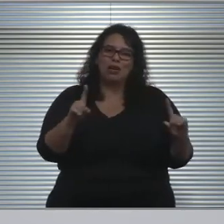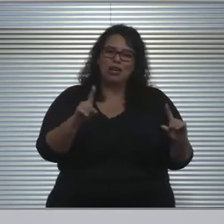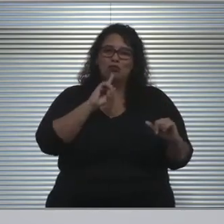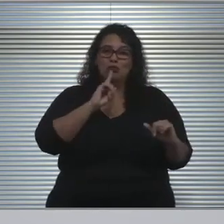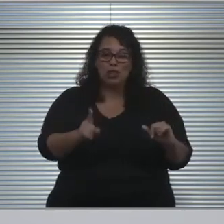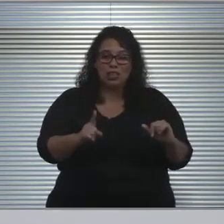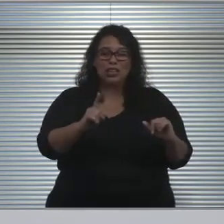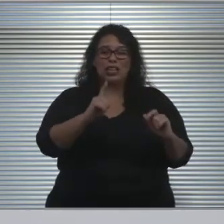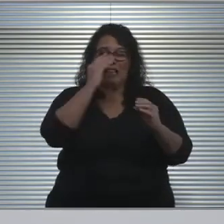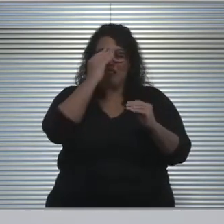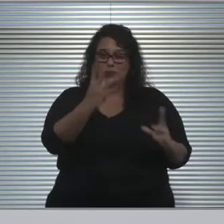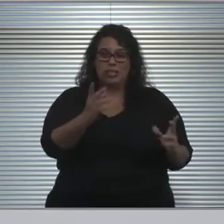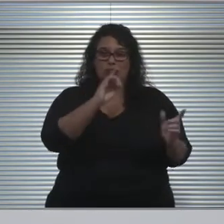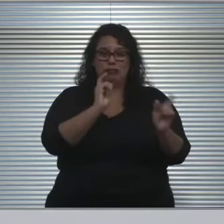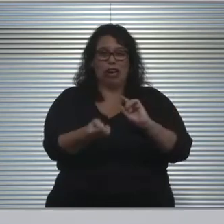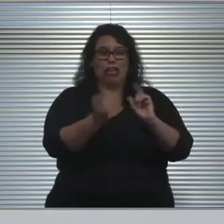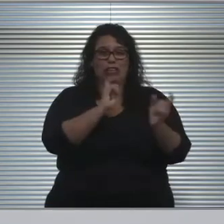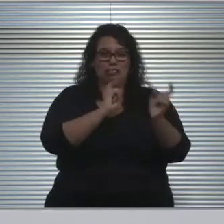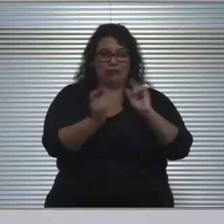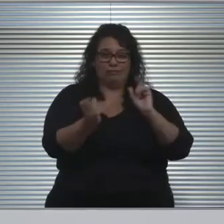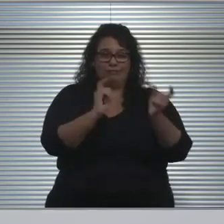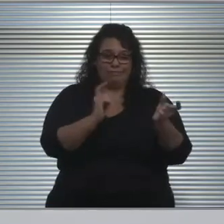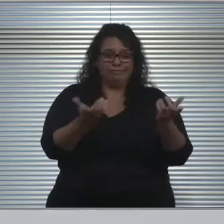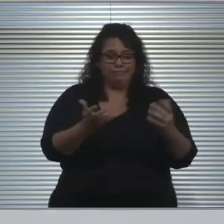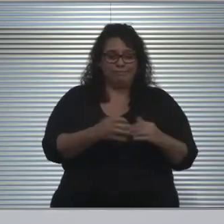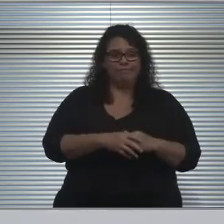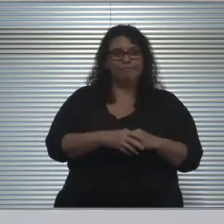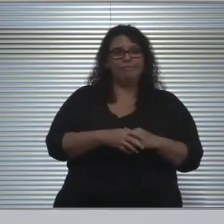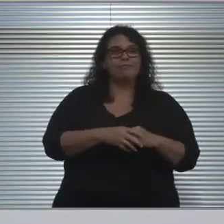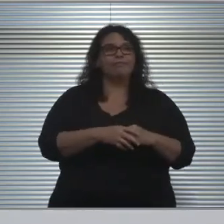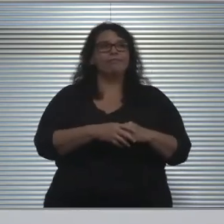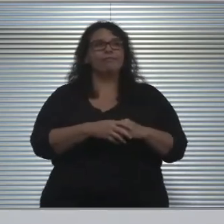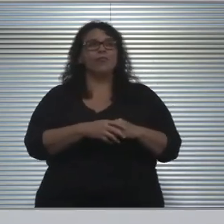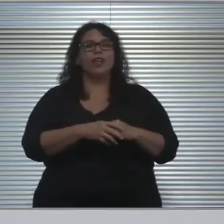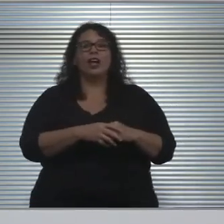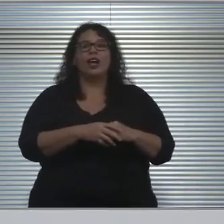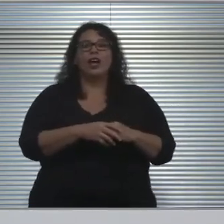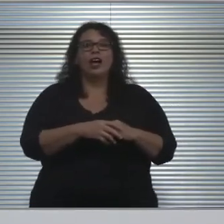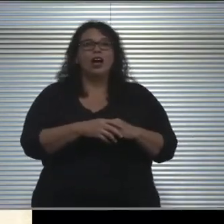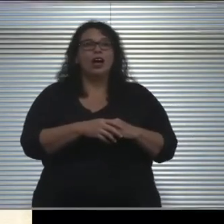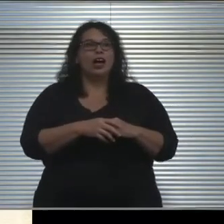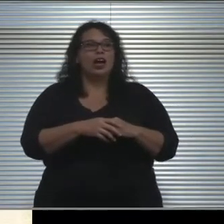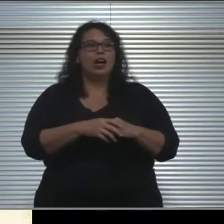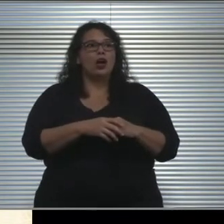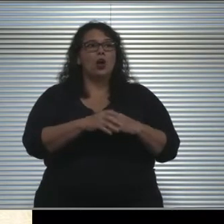So going into the guidance, the updated guidance, because it has changed so frequently.